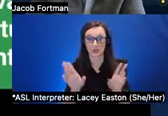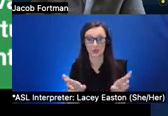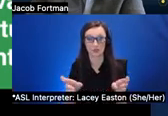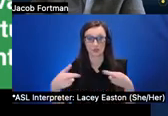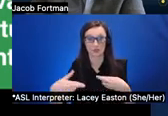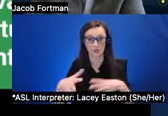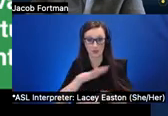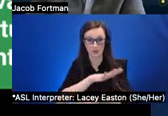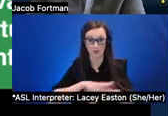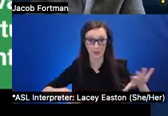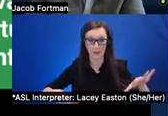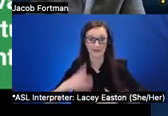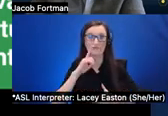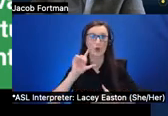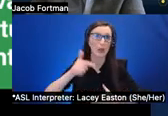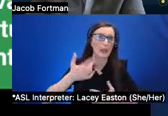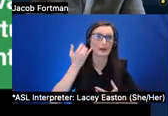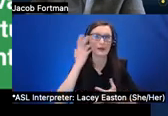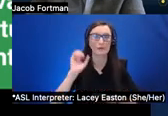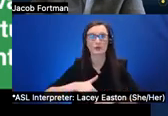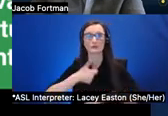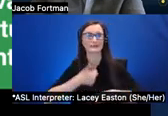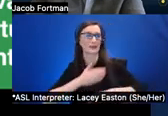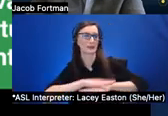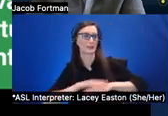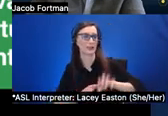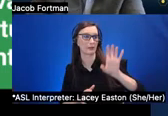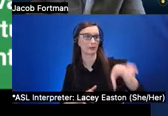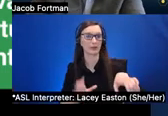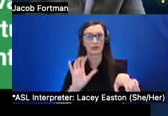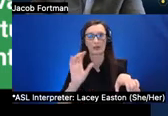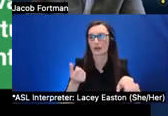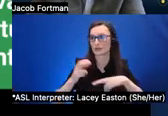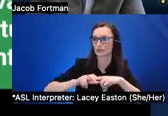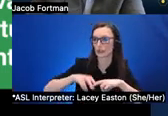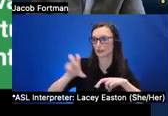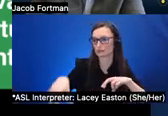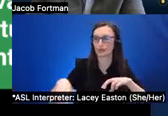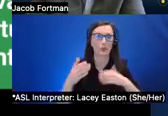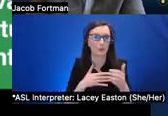a table etc onto these surfaces and environments and then the second aspect is to create virtual